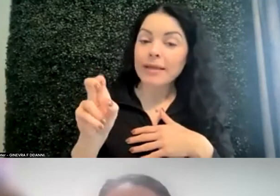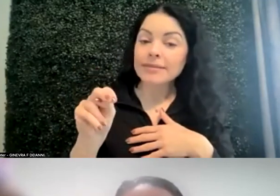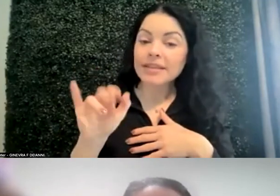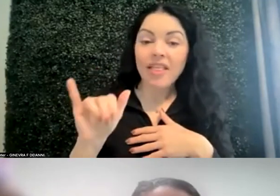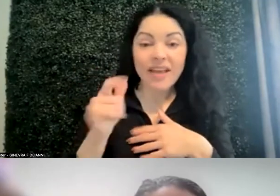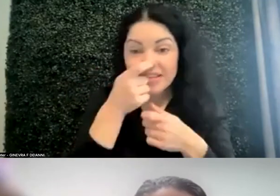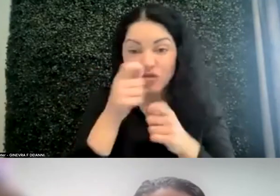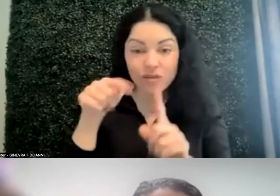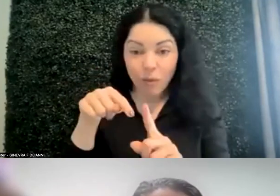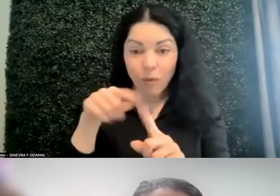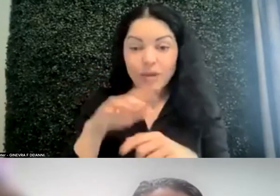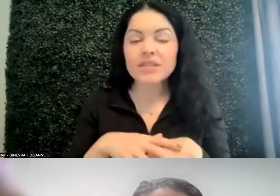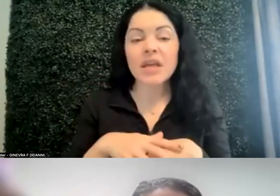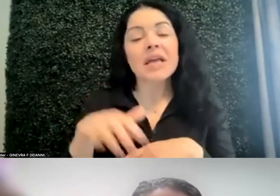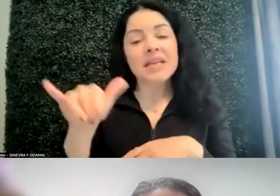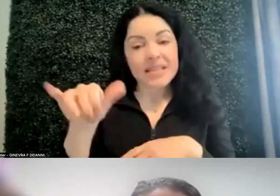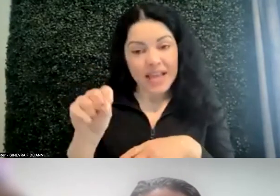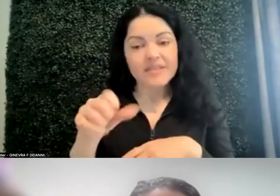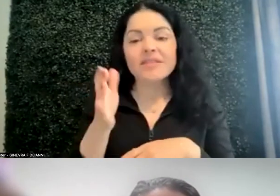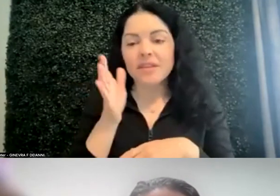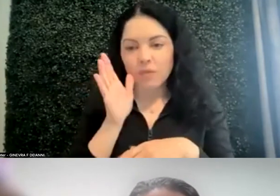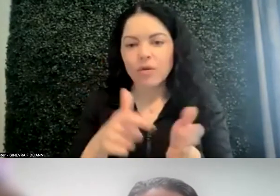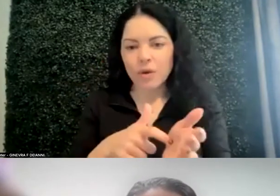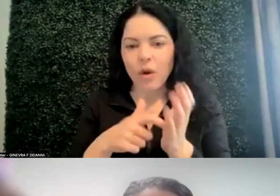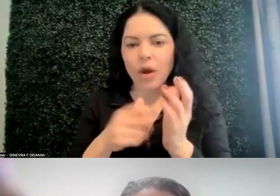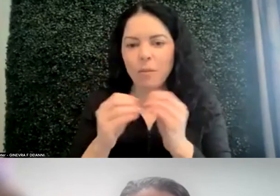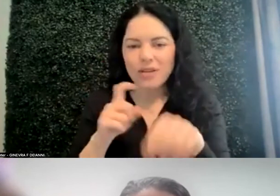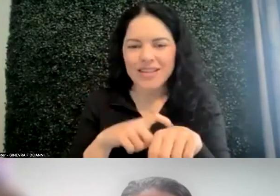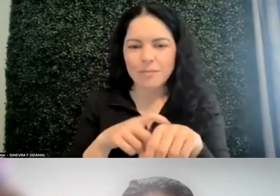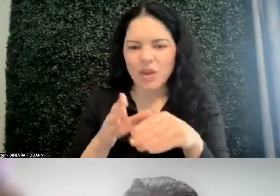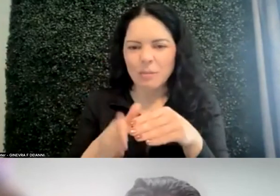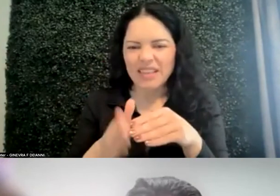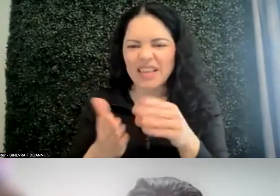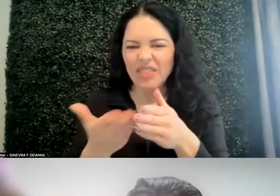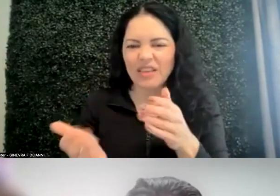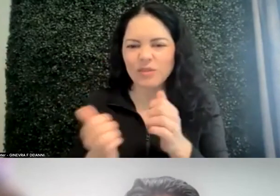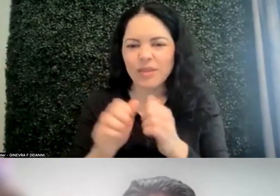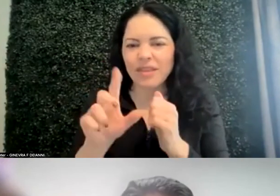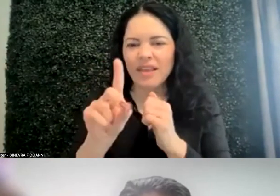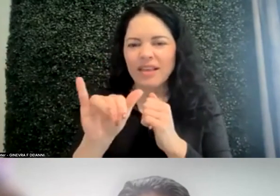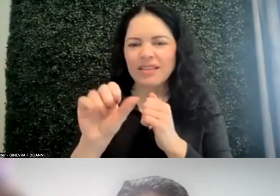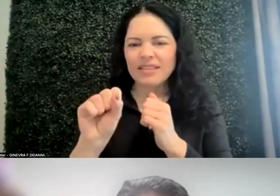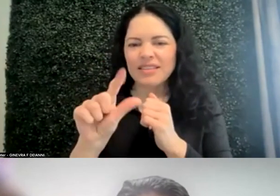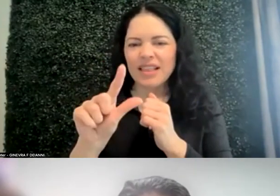And yes, it would take more time to complete things with dyslexia. Marisa and I had this conversation because I said we should put how long it takes to read this.